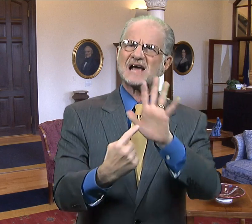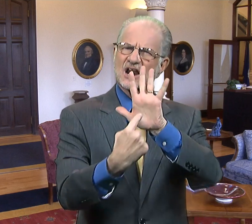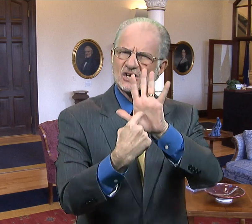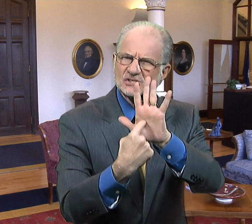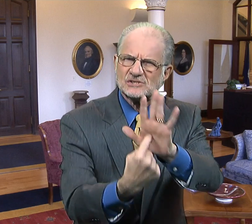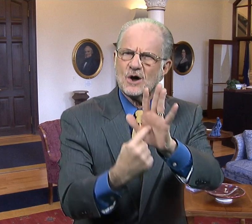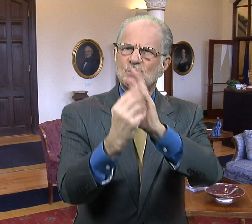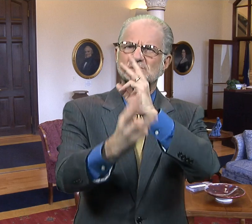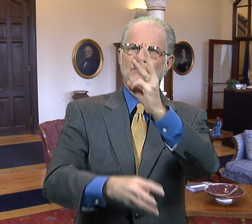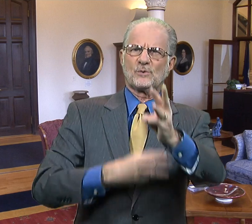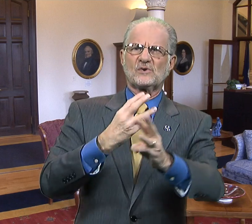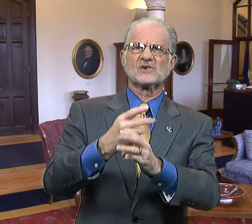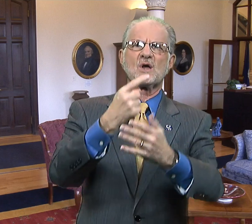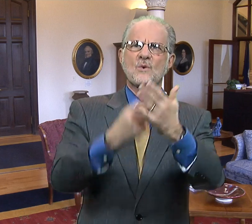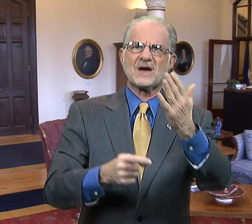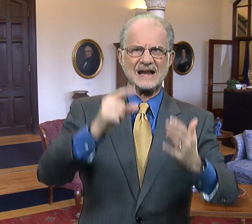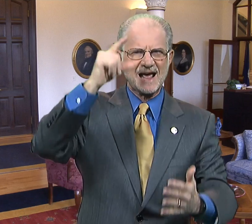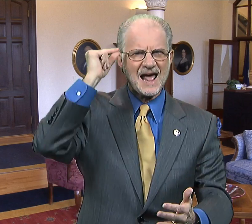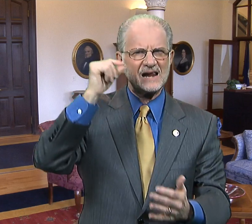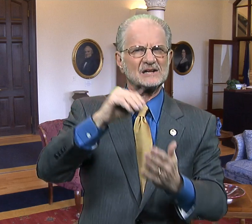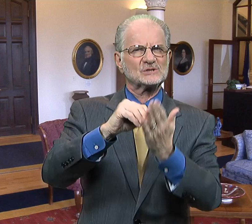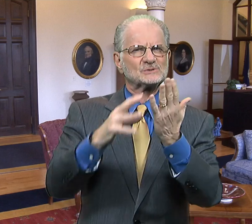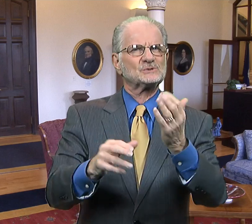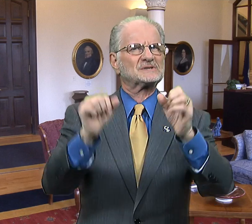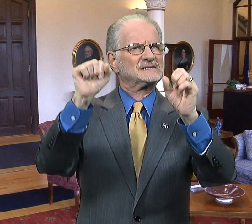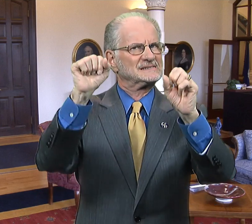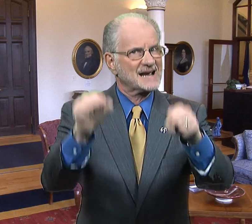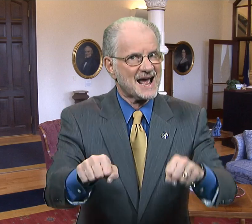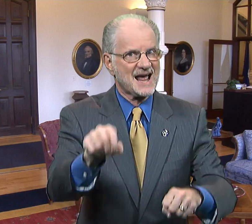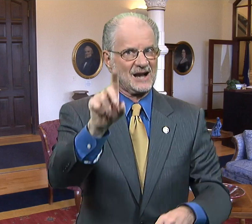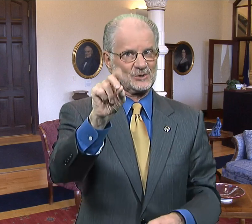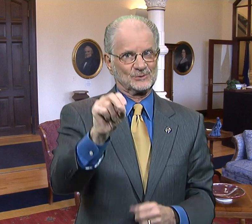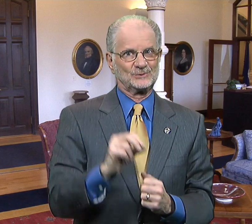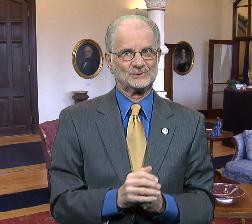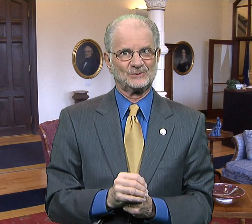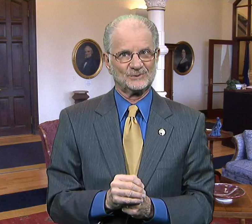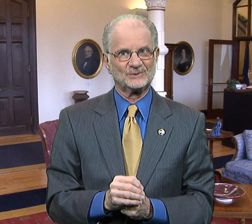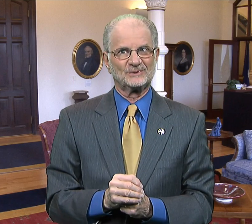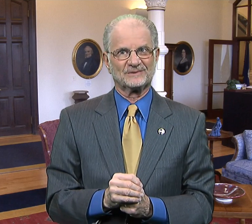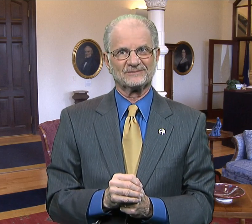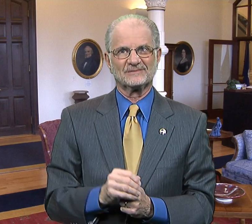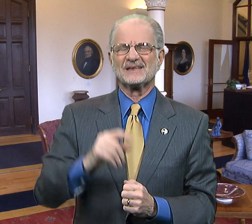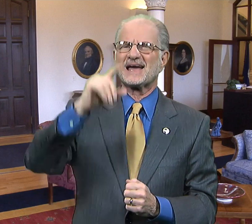and shows the world what Gallaudet students can do.